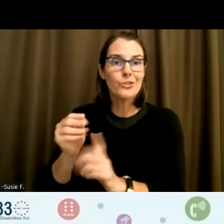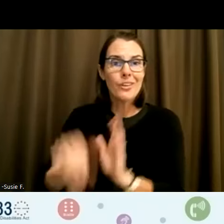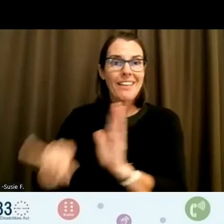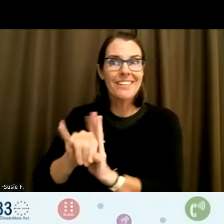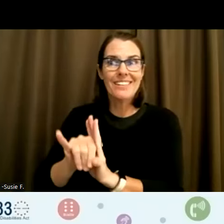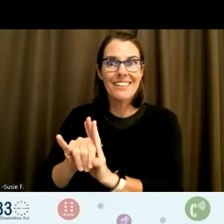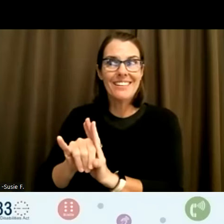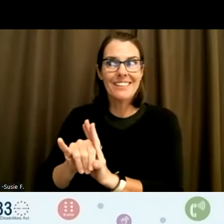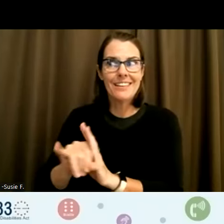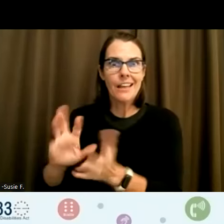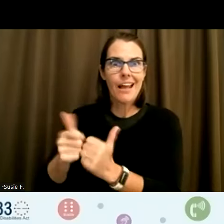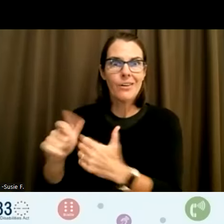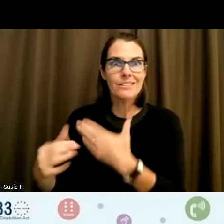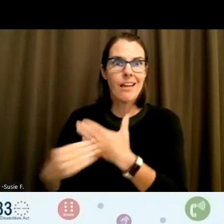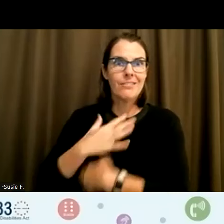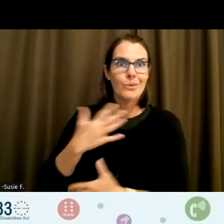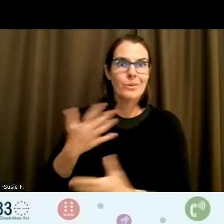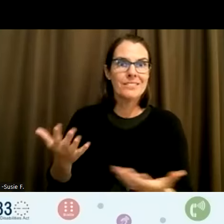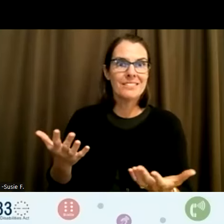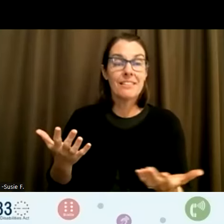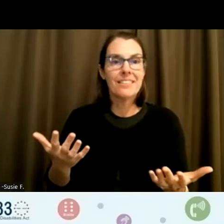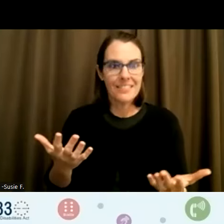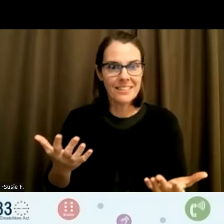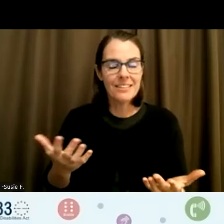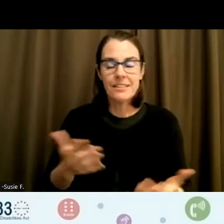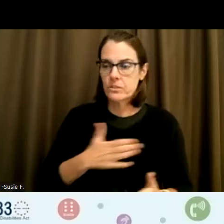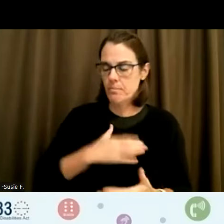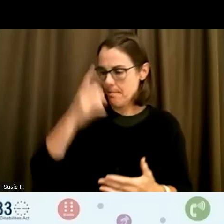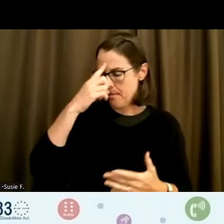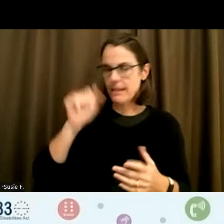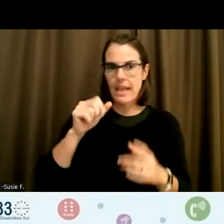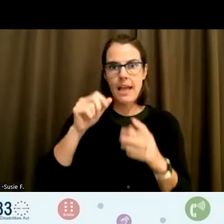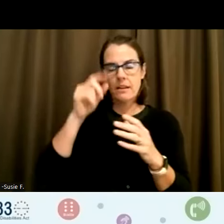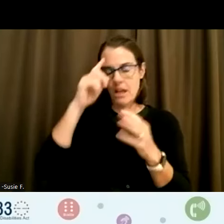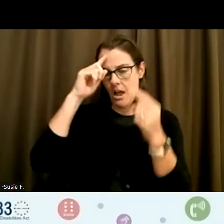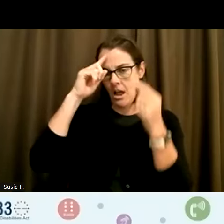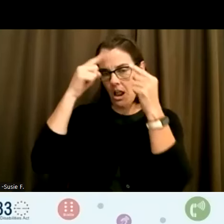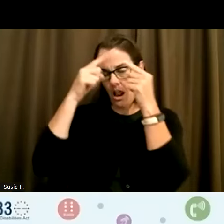that plays into all of this. So like my mind can go down a rabbit hole of all the different